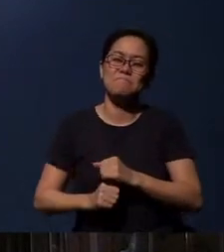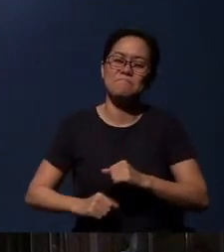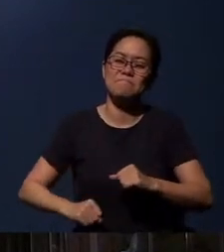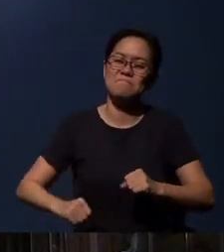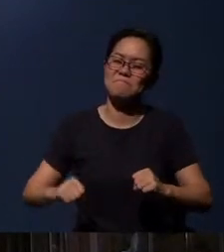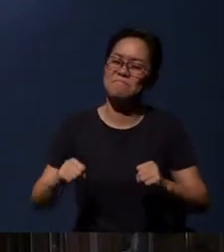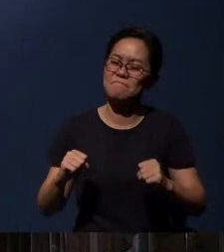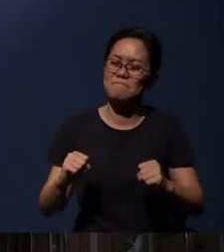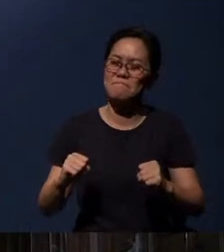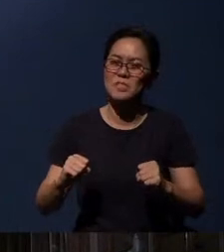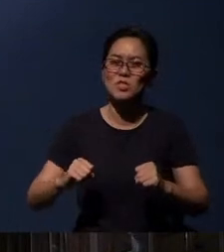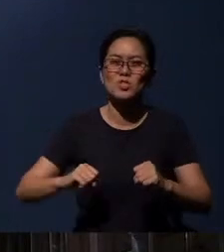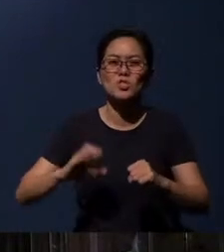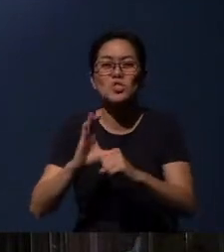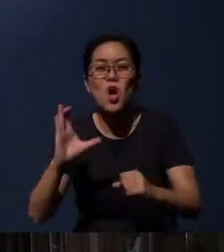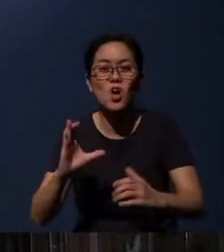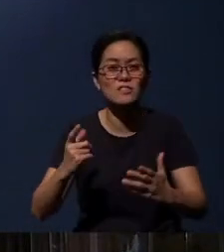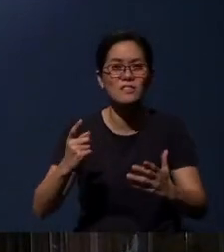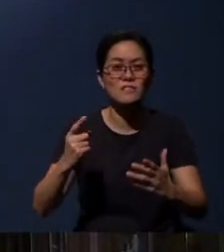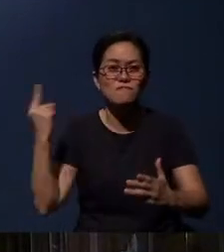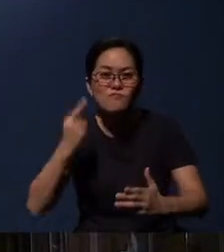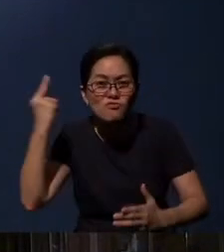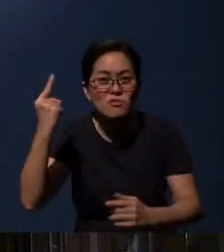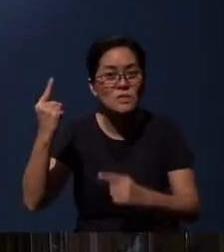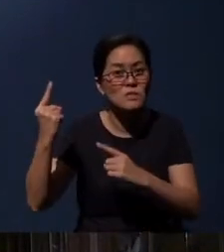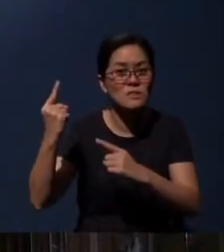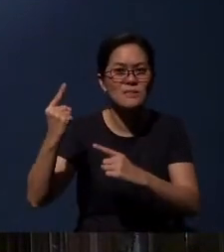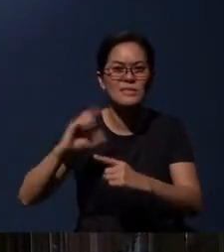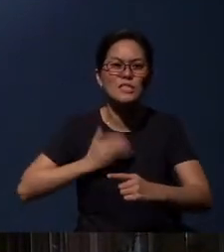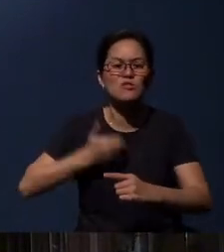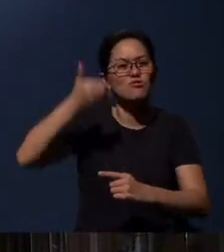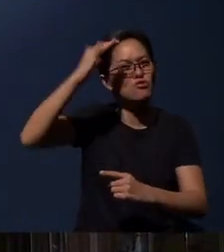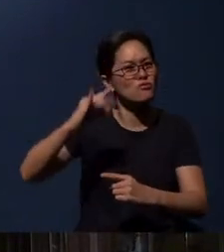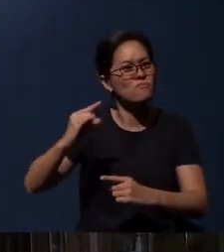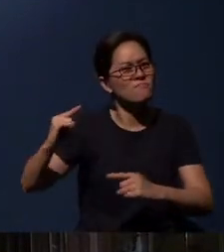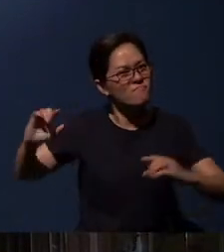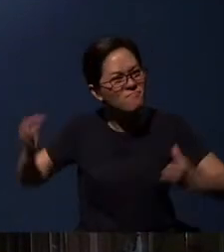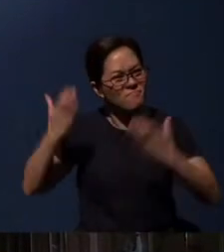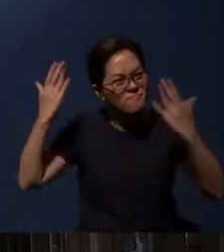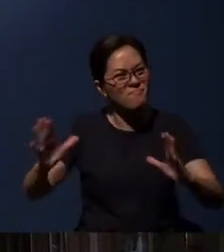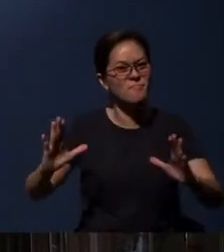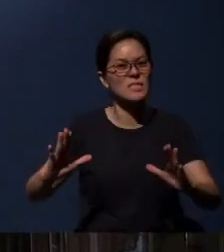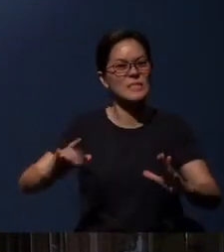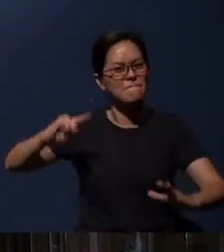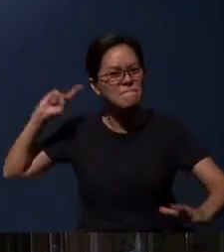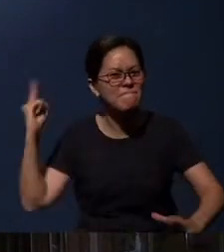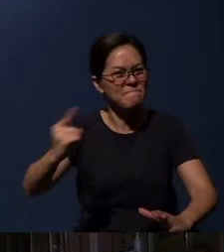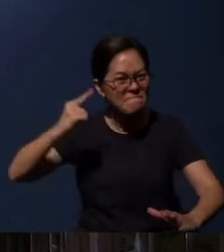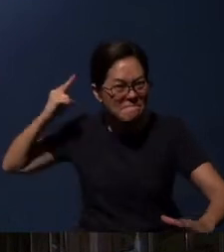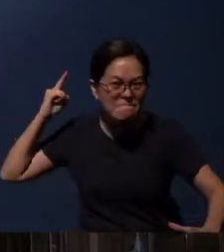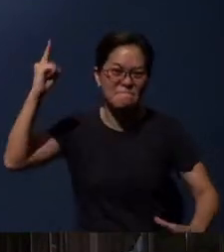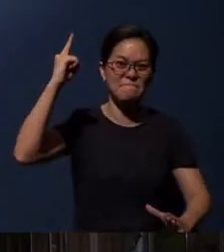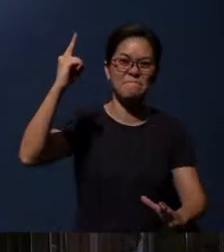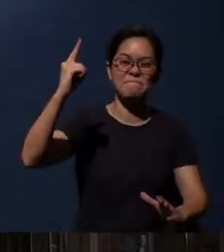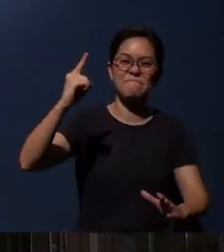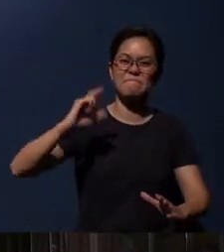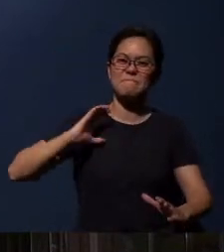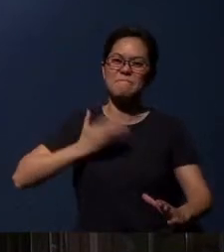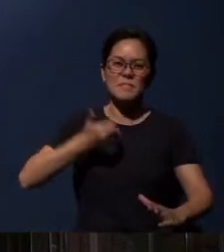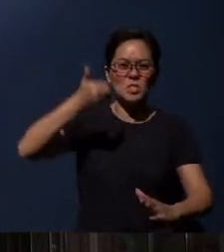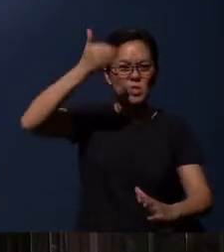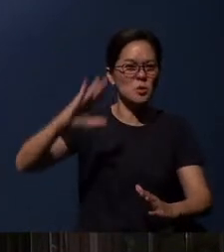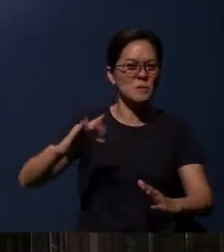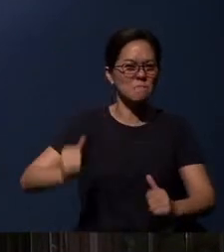Church, forever, our God is risen. Forever, our God is alive.